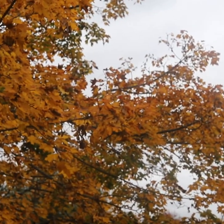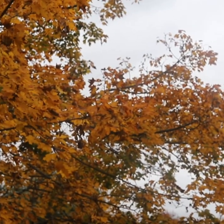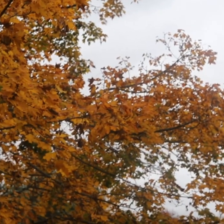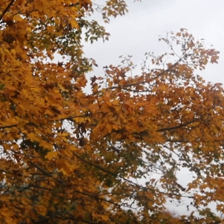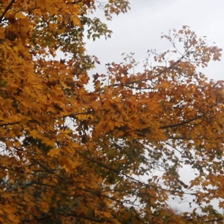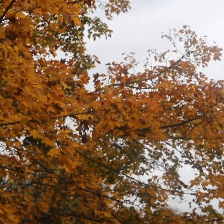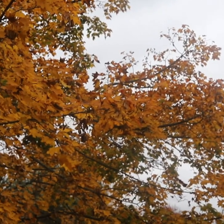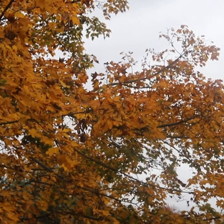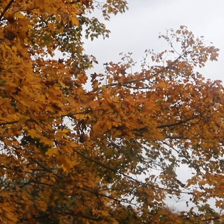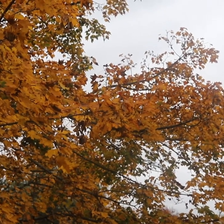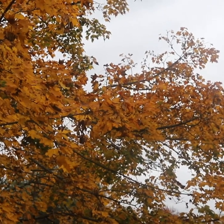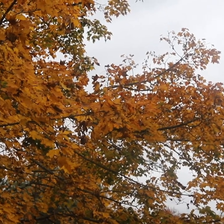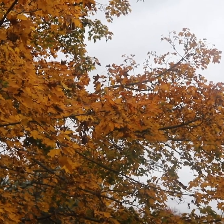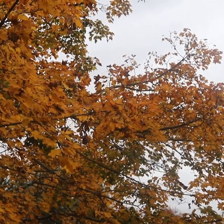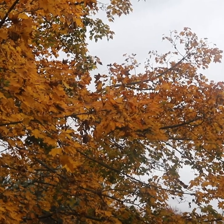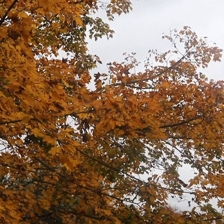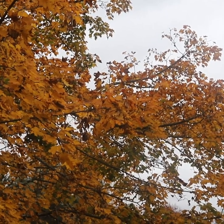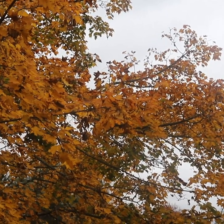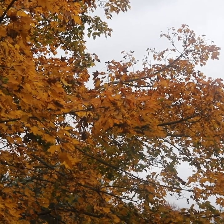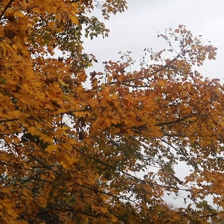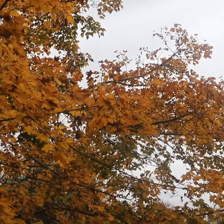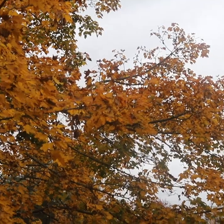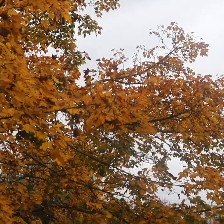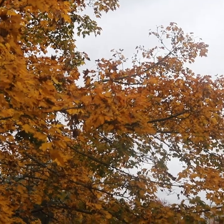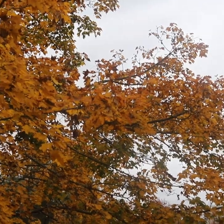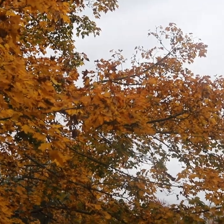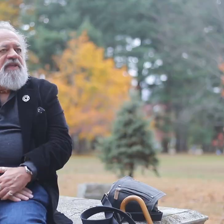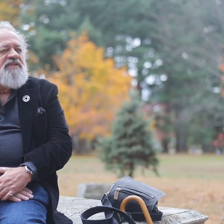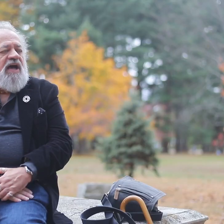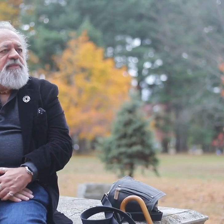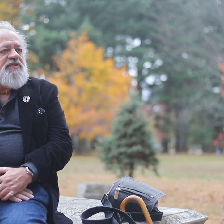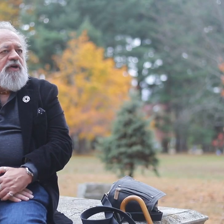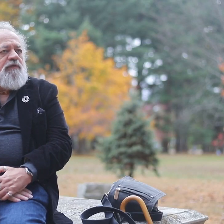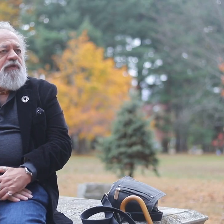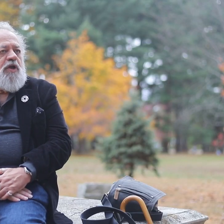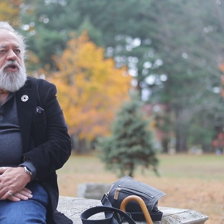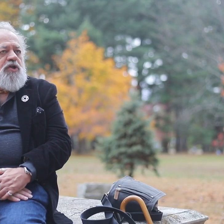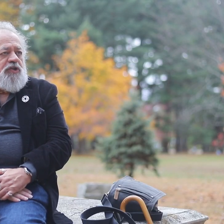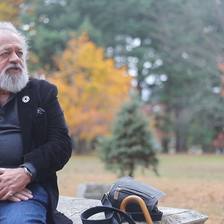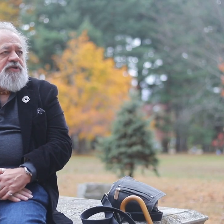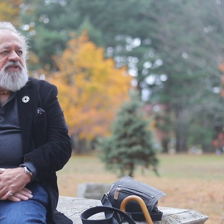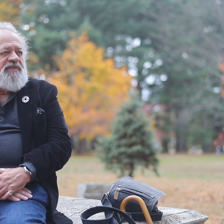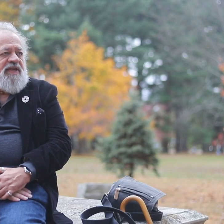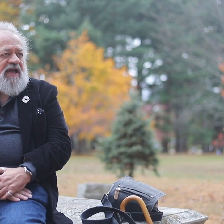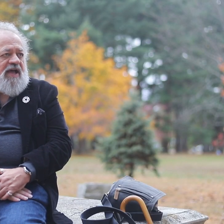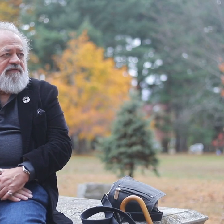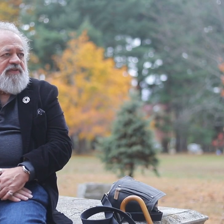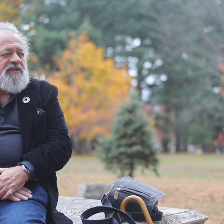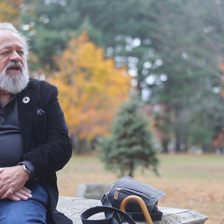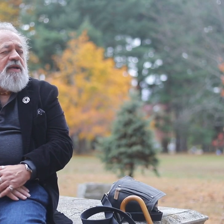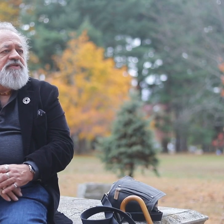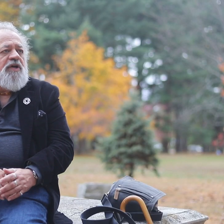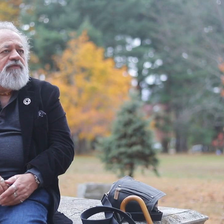the indigenous peoples of this land and the types of cultures that they have and the types of